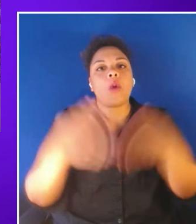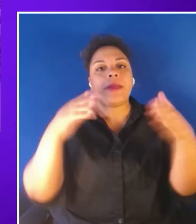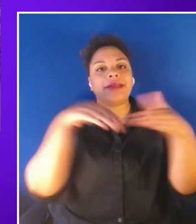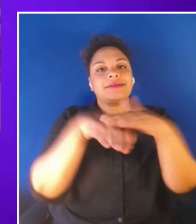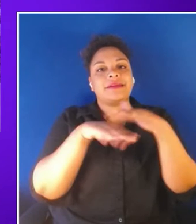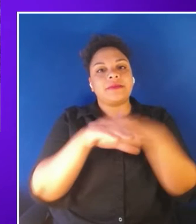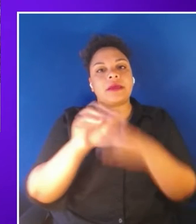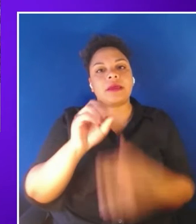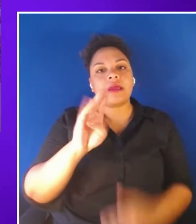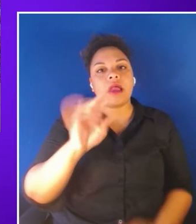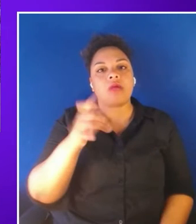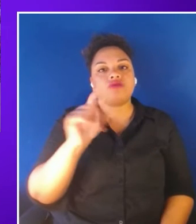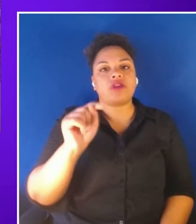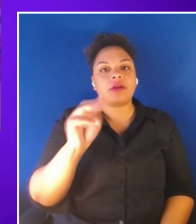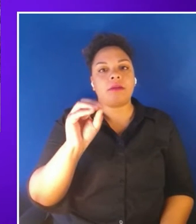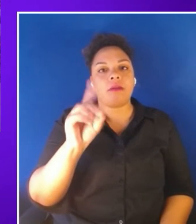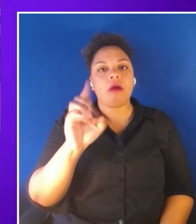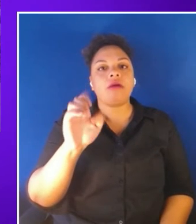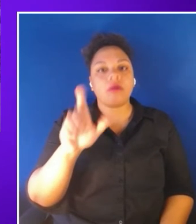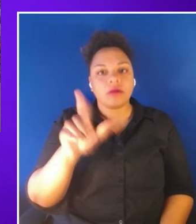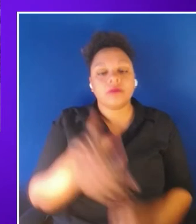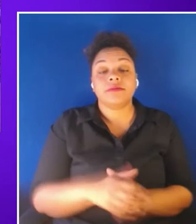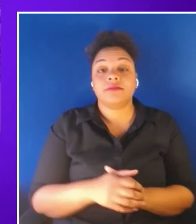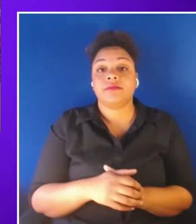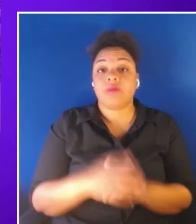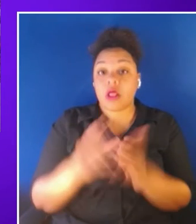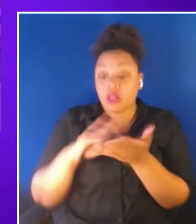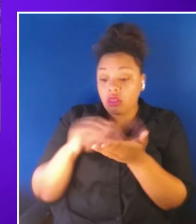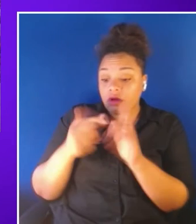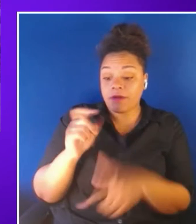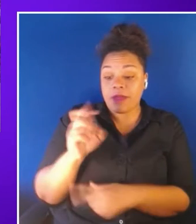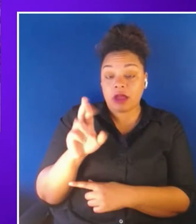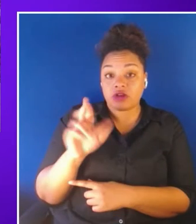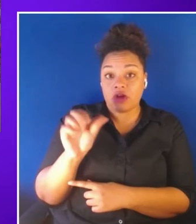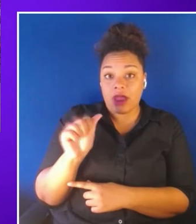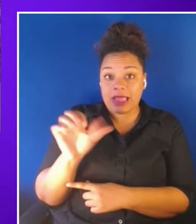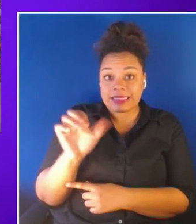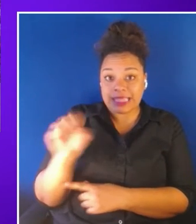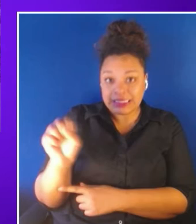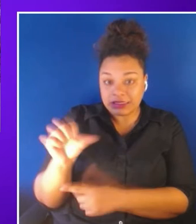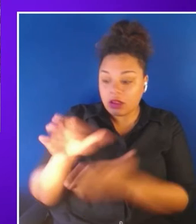and informed by the work of XR access we recently introduced dedicated accessibility settings in our